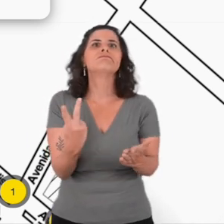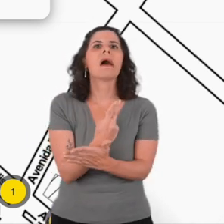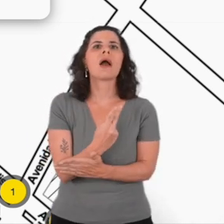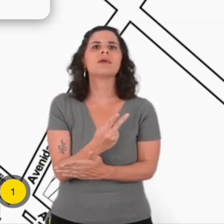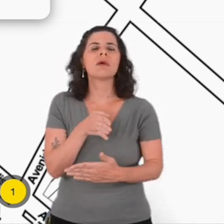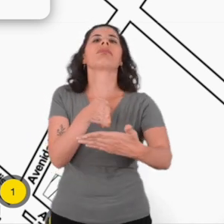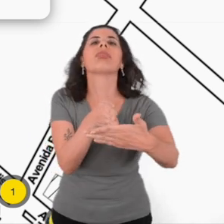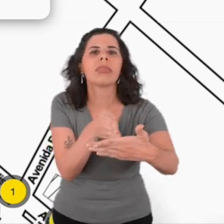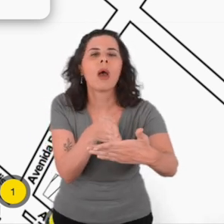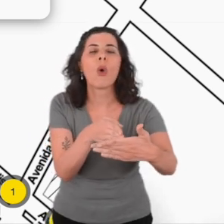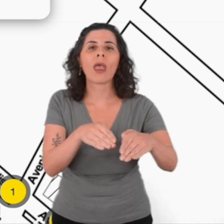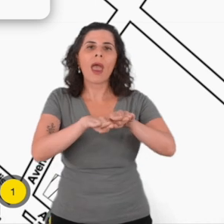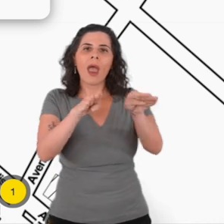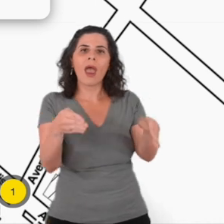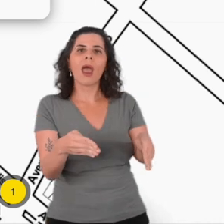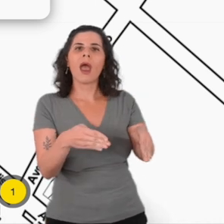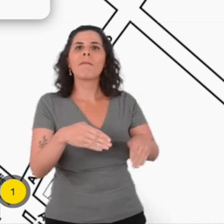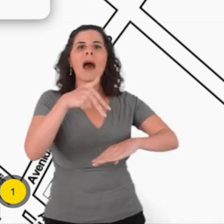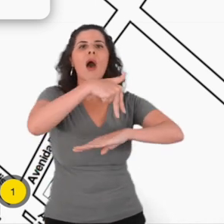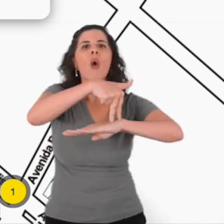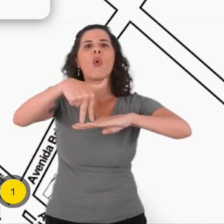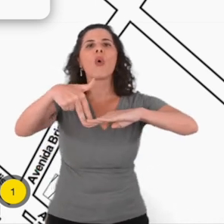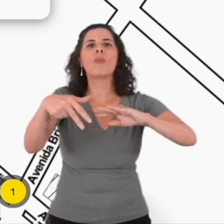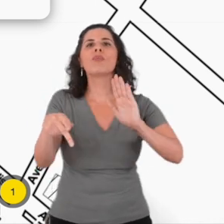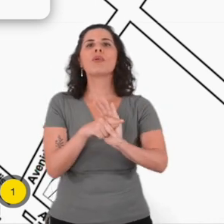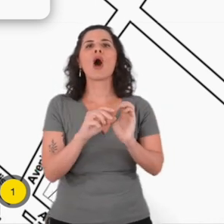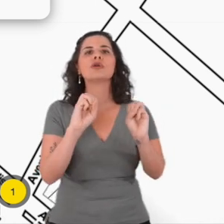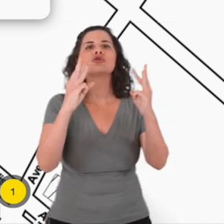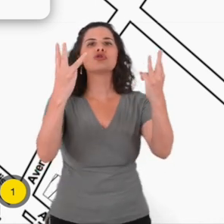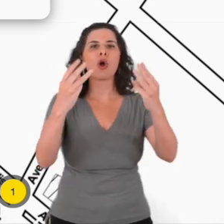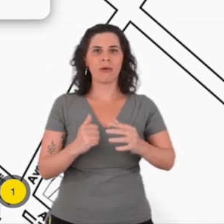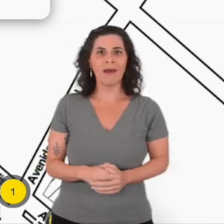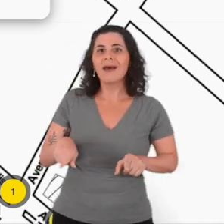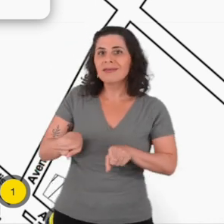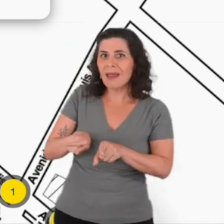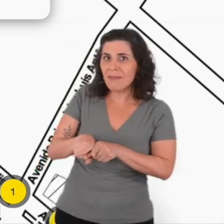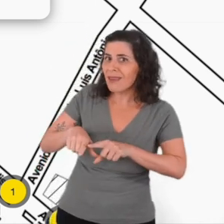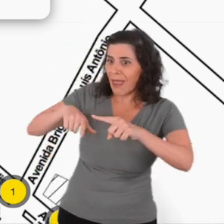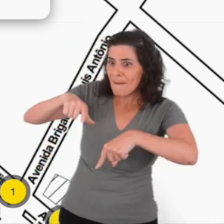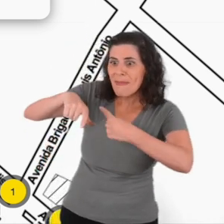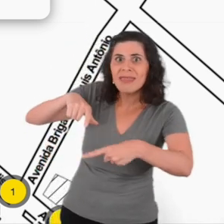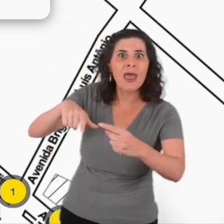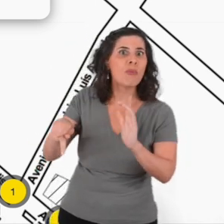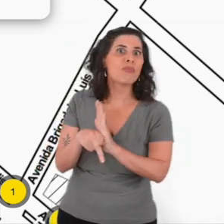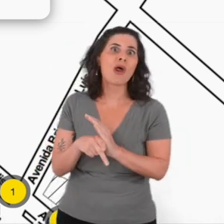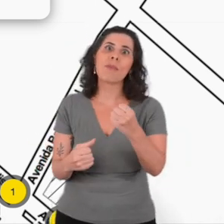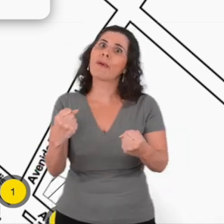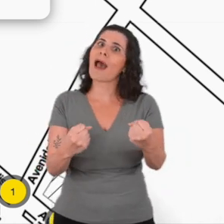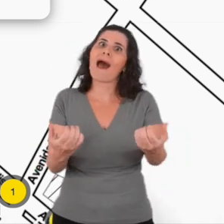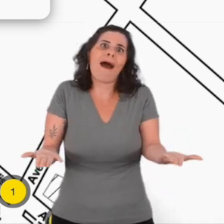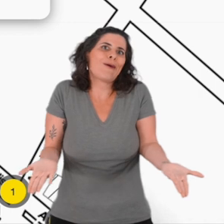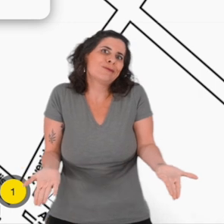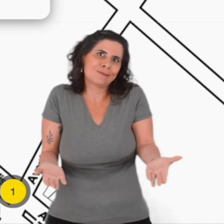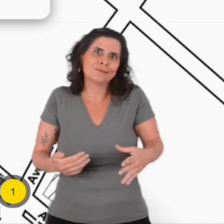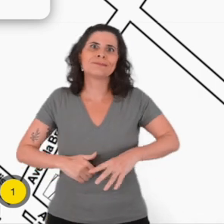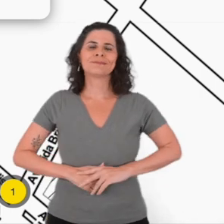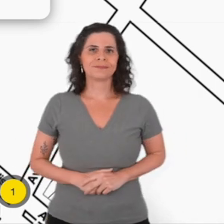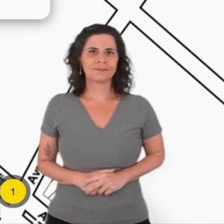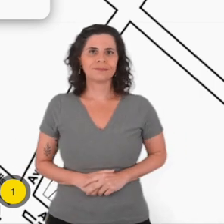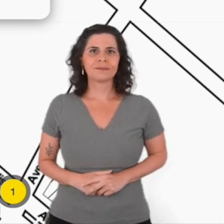car tires on the tactile paving and the sidewalk. [Post by Cacilda Viana de Oliveira]